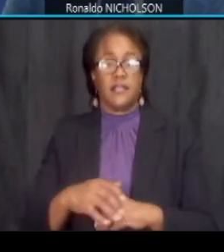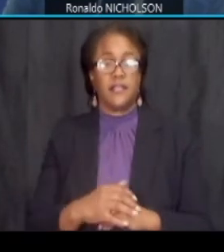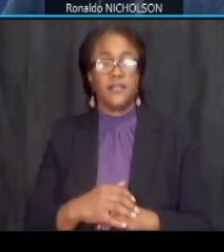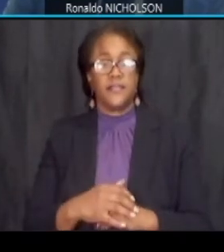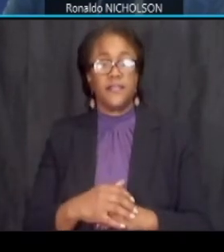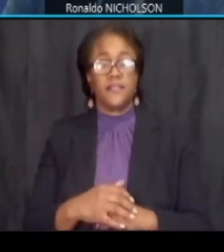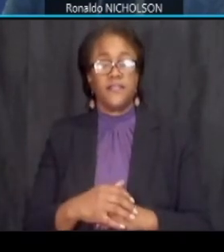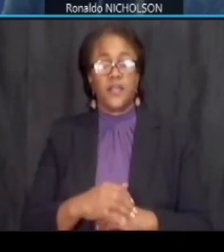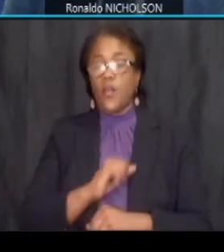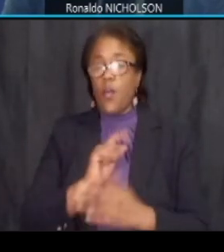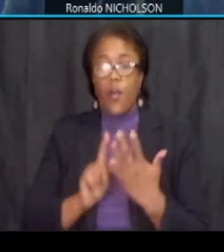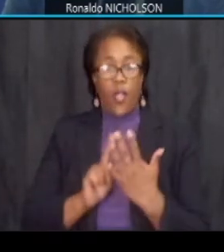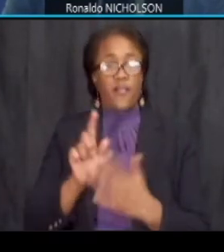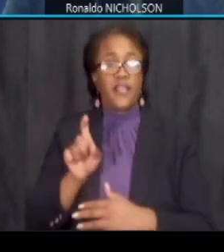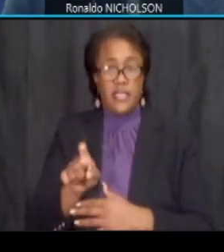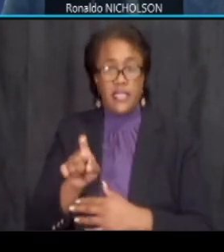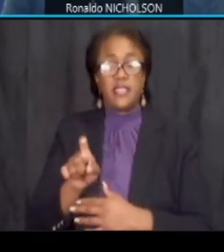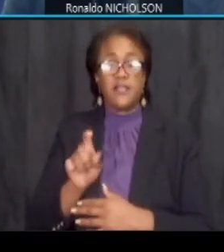needs throughout the quarter